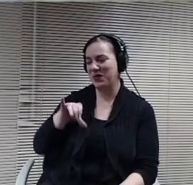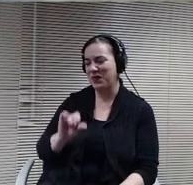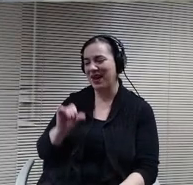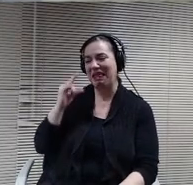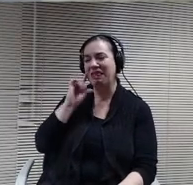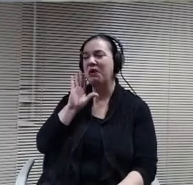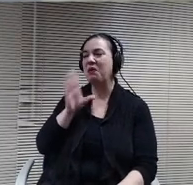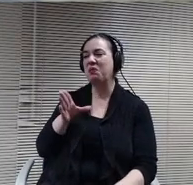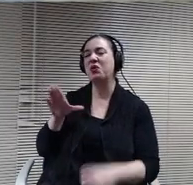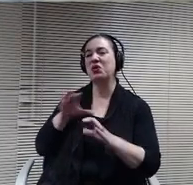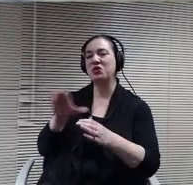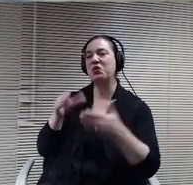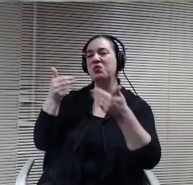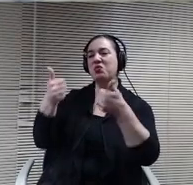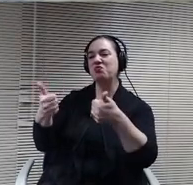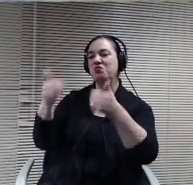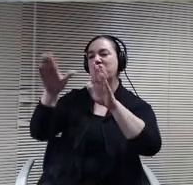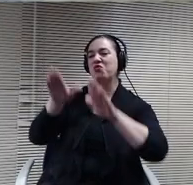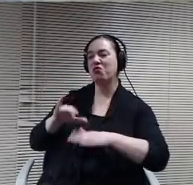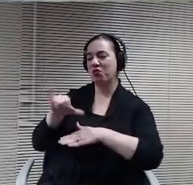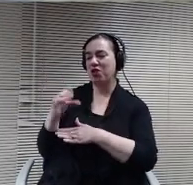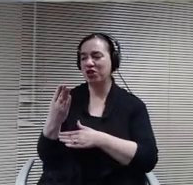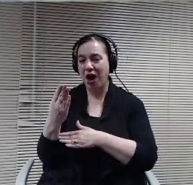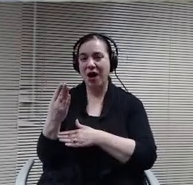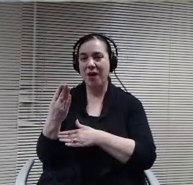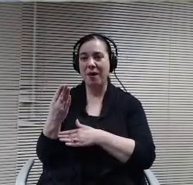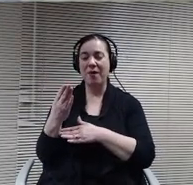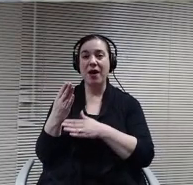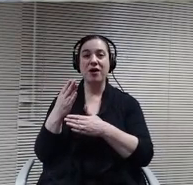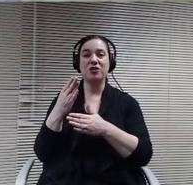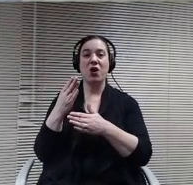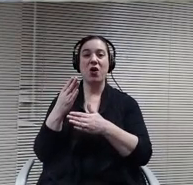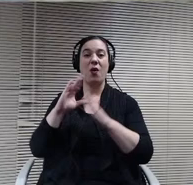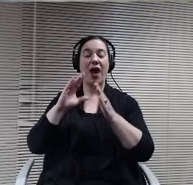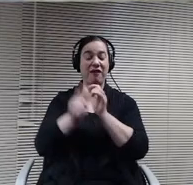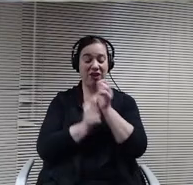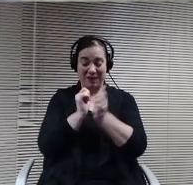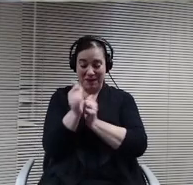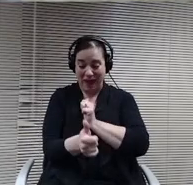like to hand the agenda now over to you. Perfect, OK, and so now